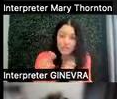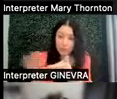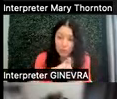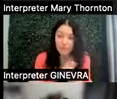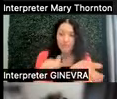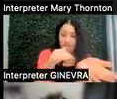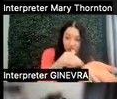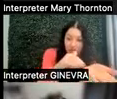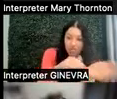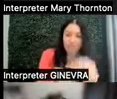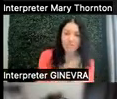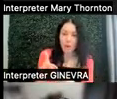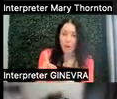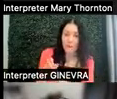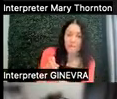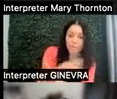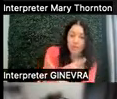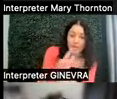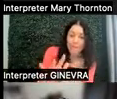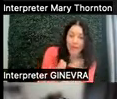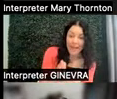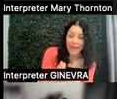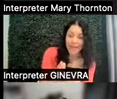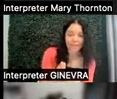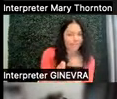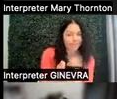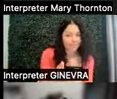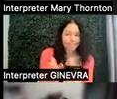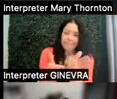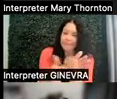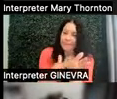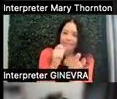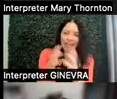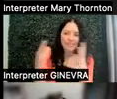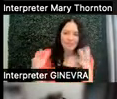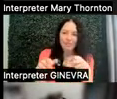or pre-med, maybe there's not as much opportunity to change the bottom lines.